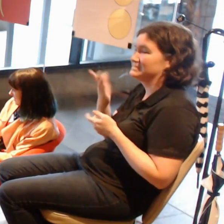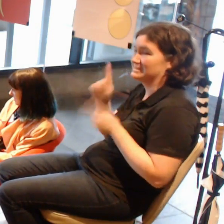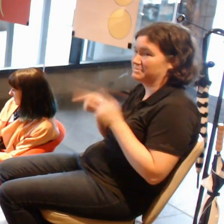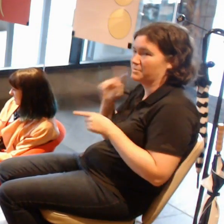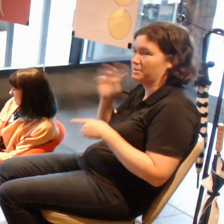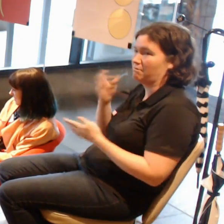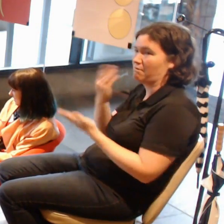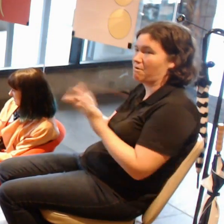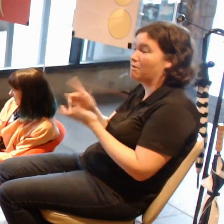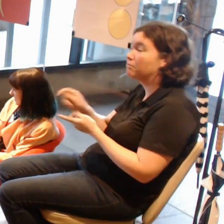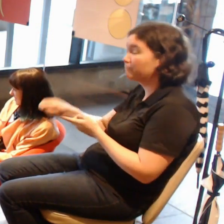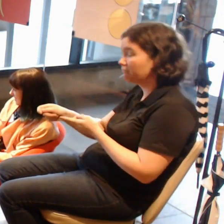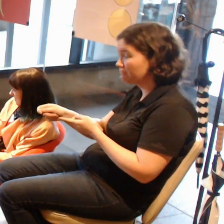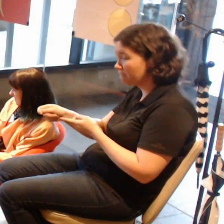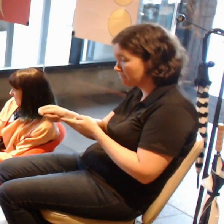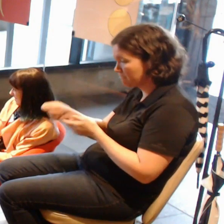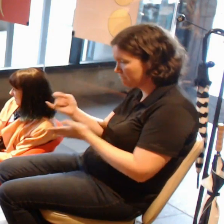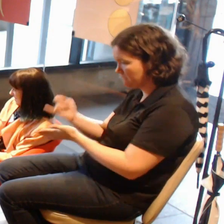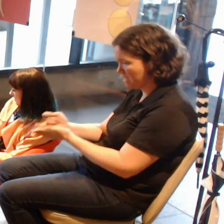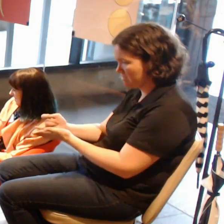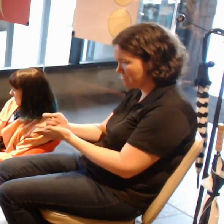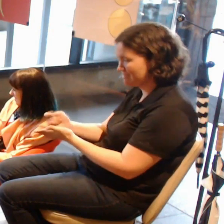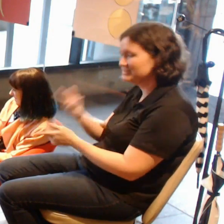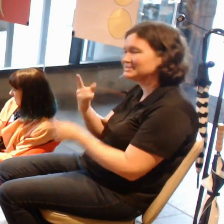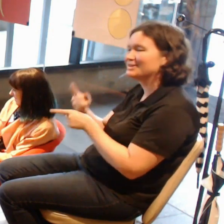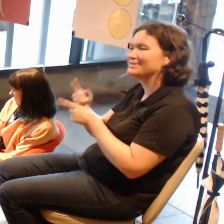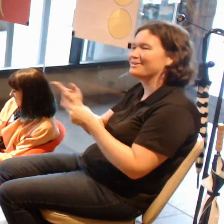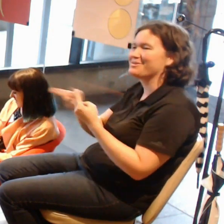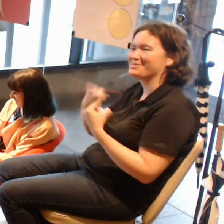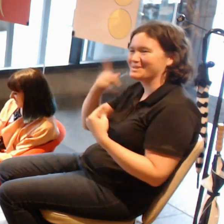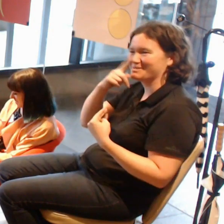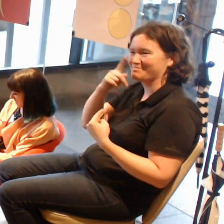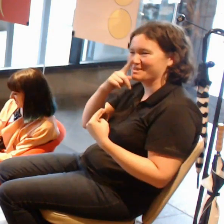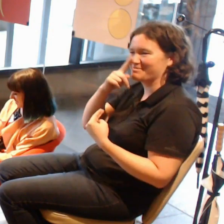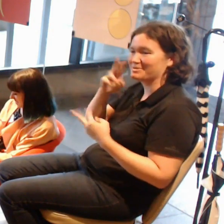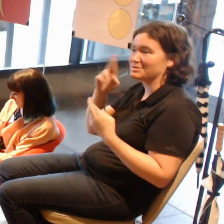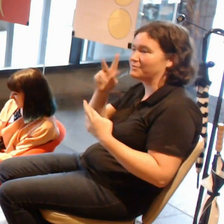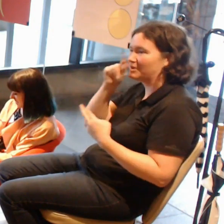and hopefully that's what the next half an hour while you guys are still here can be. That you can actually talk to each other.